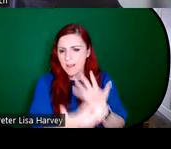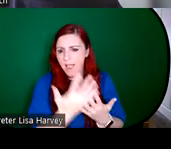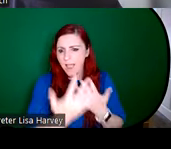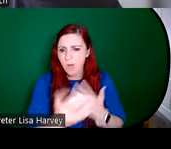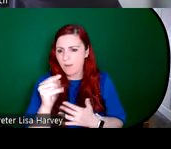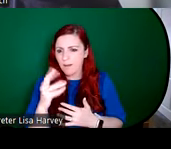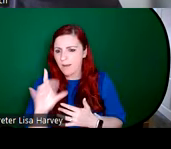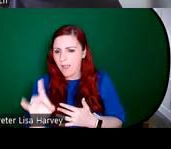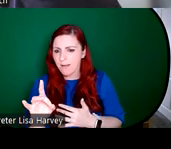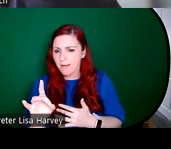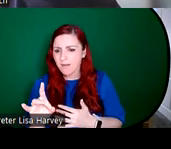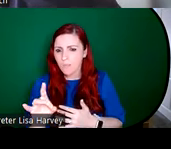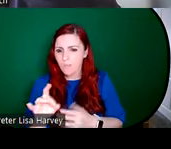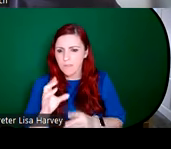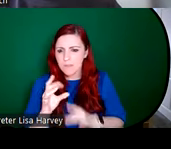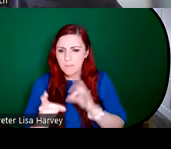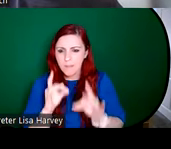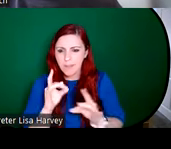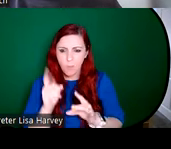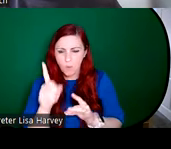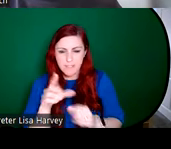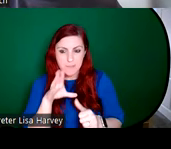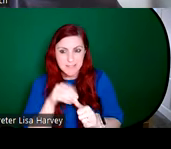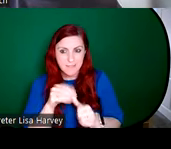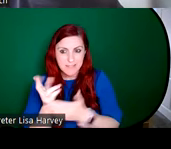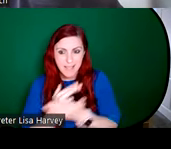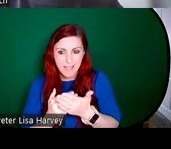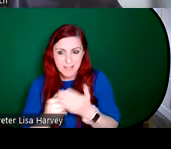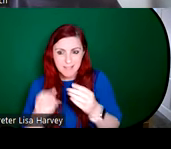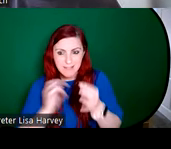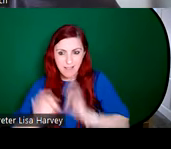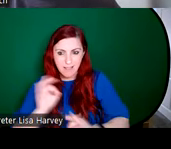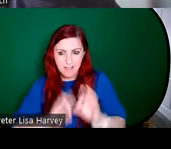producing stained glass in one very specific design style, which he had